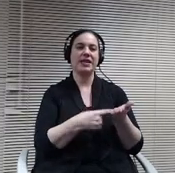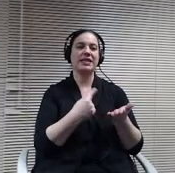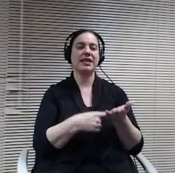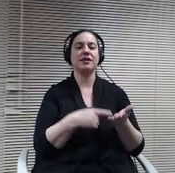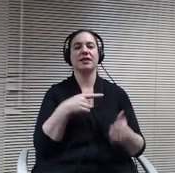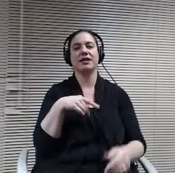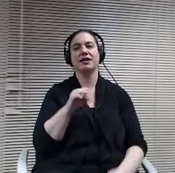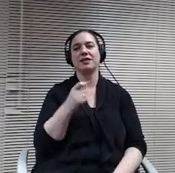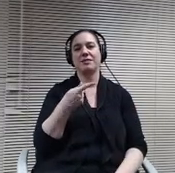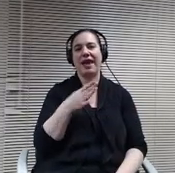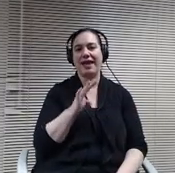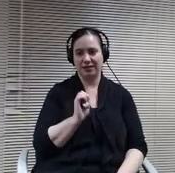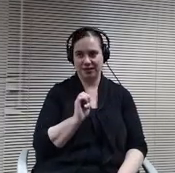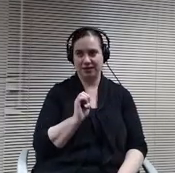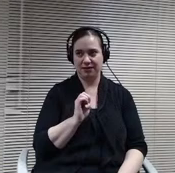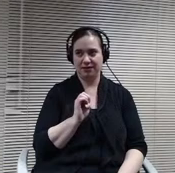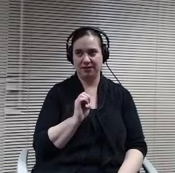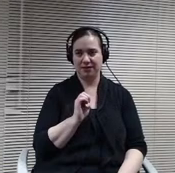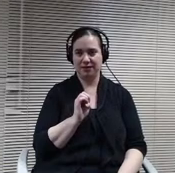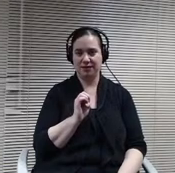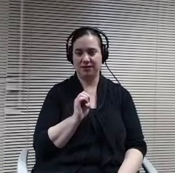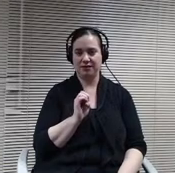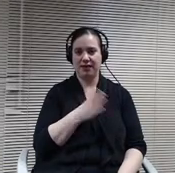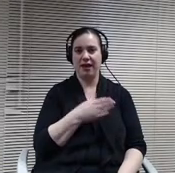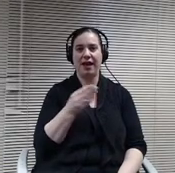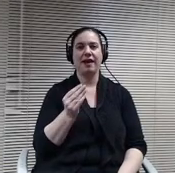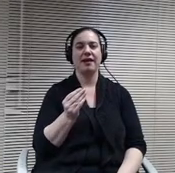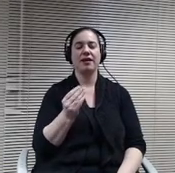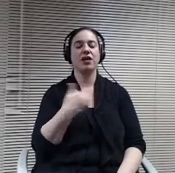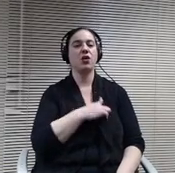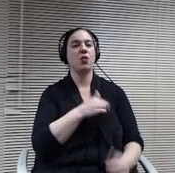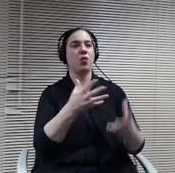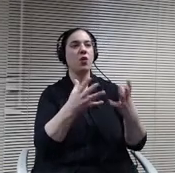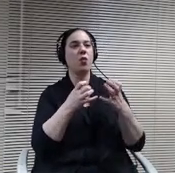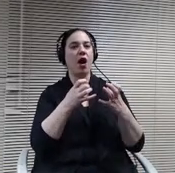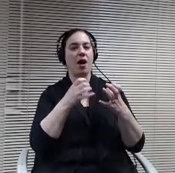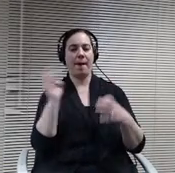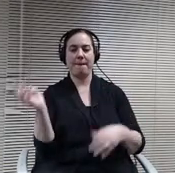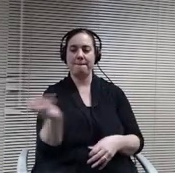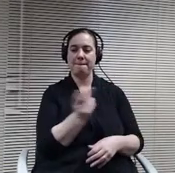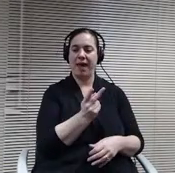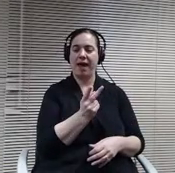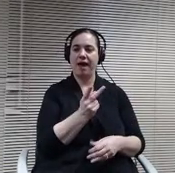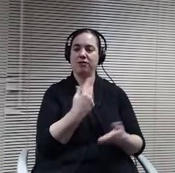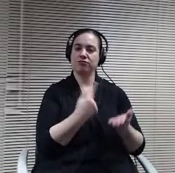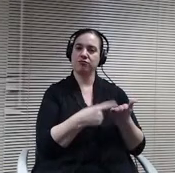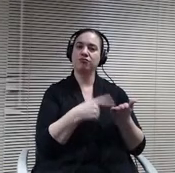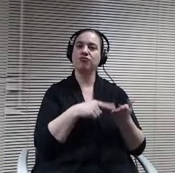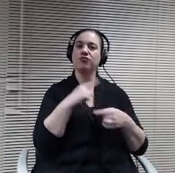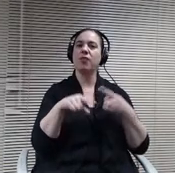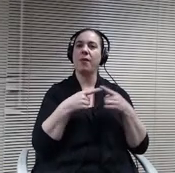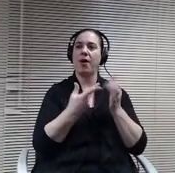And we wanted it to come back to talk about some of the programming and partnerships few board members had